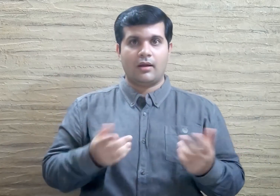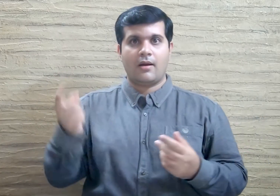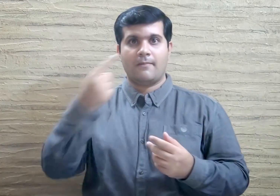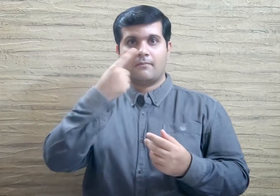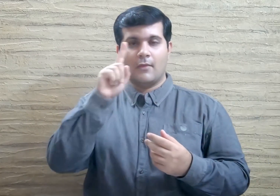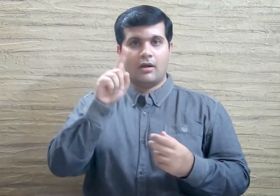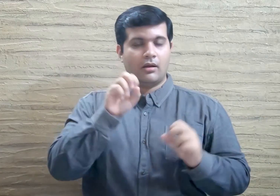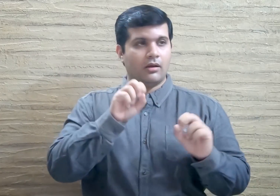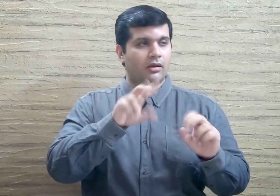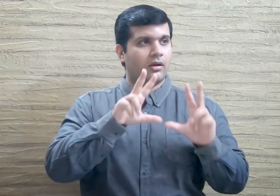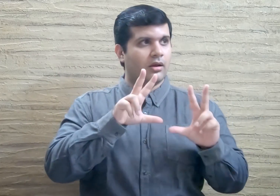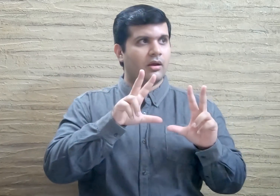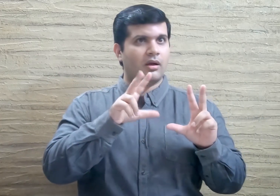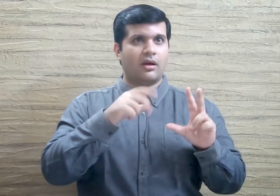The mother was shocked!